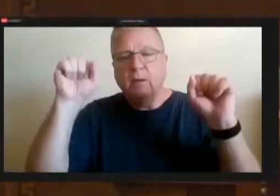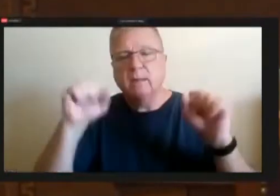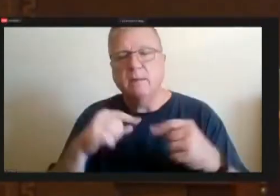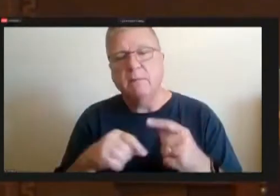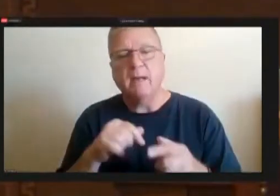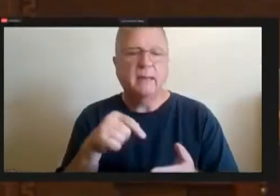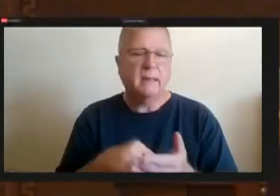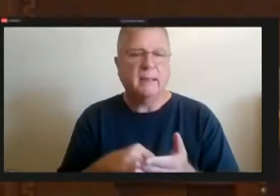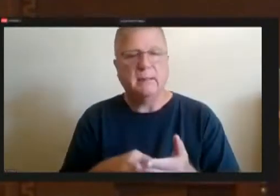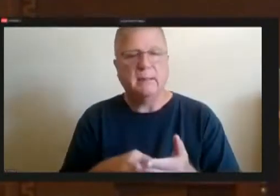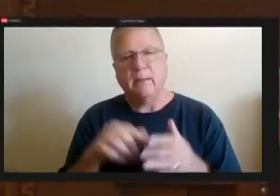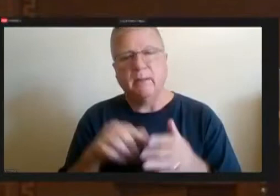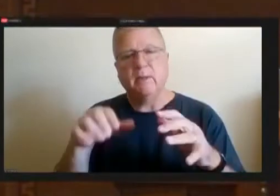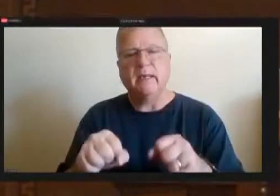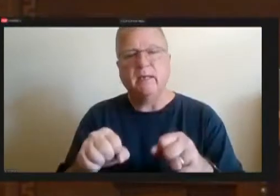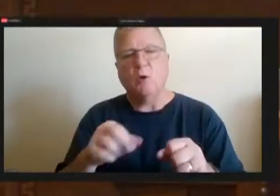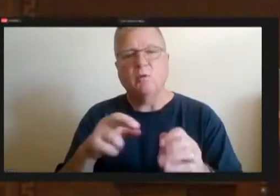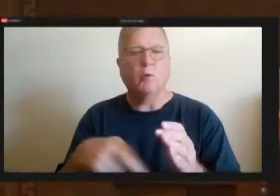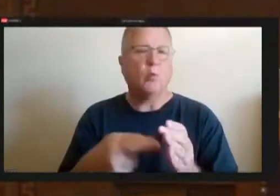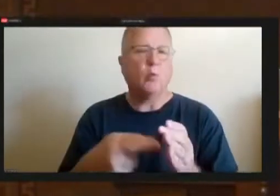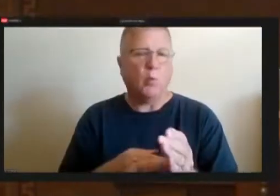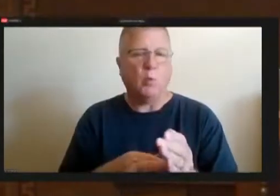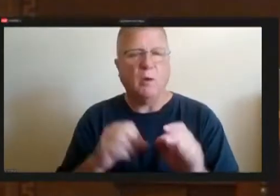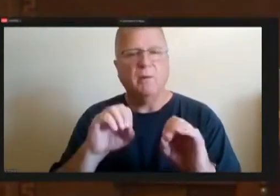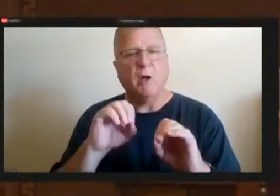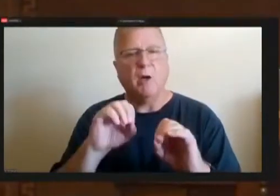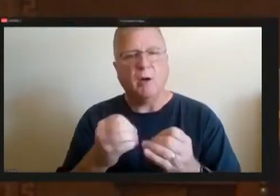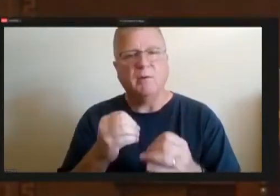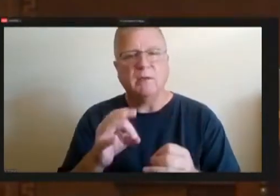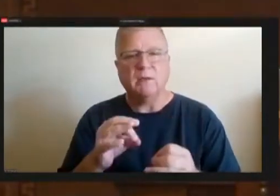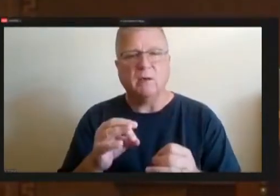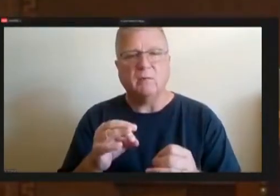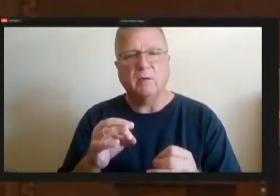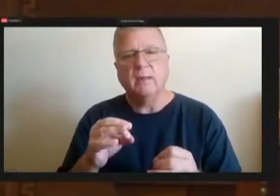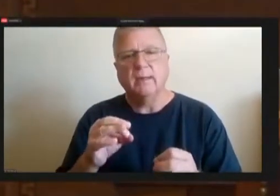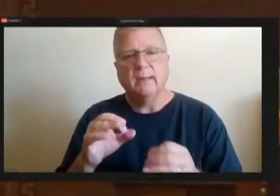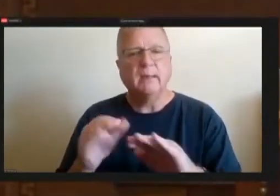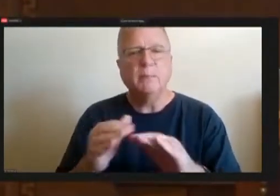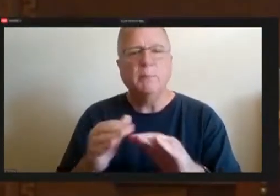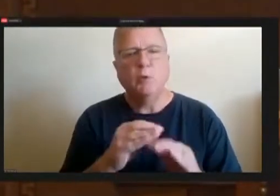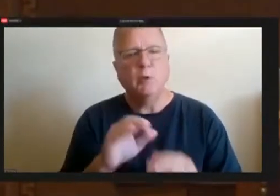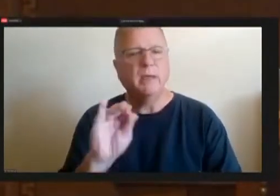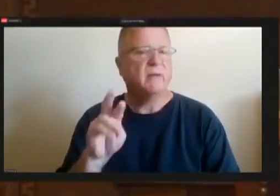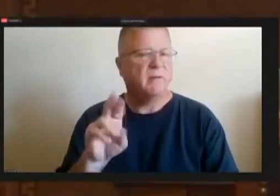of the Office of Public of Community Affairs so they would work directly with that idea